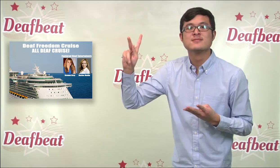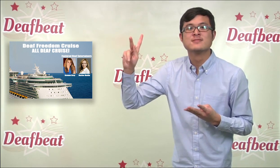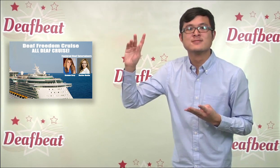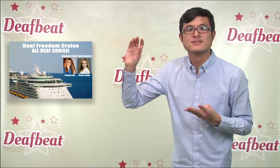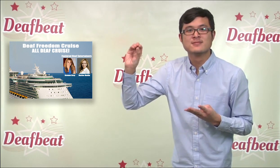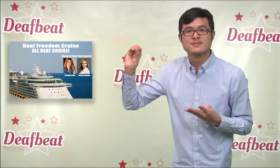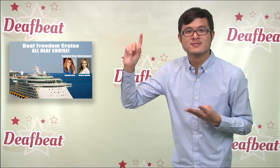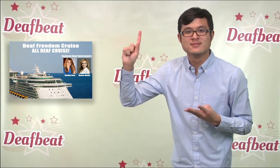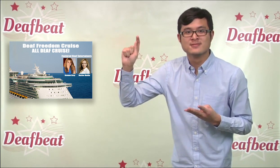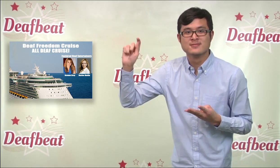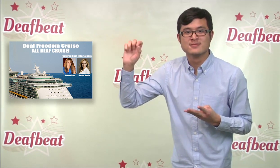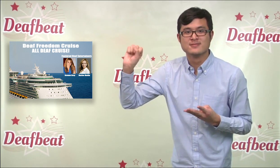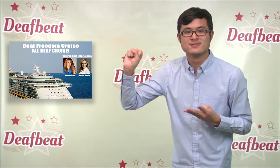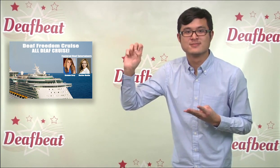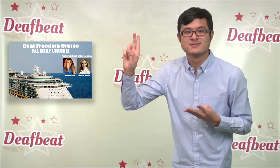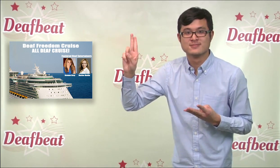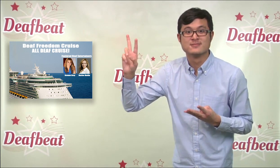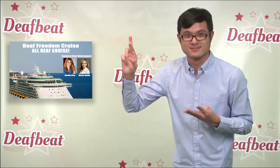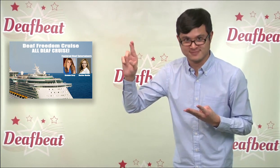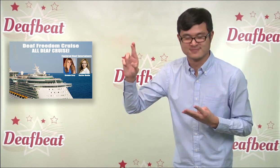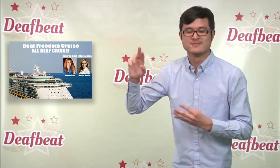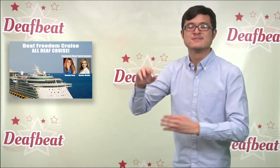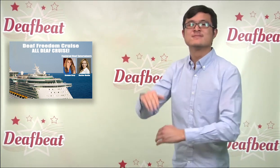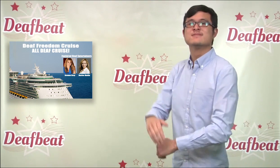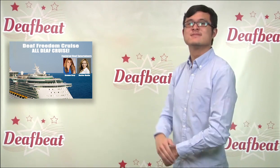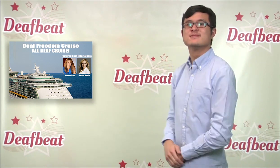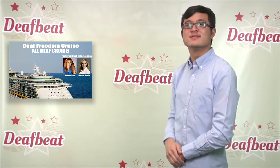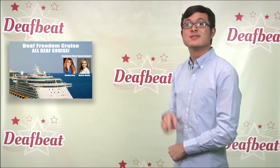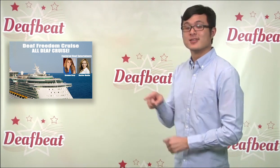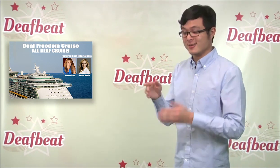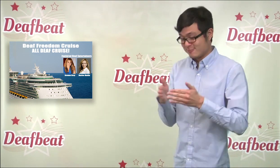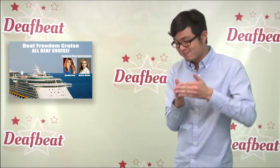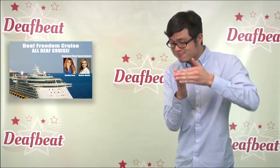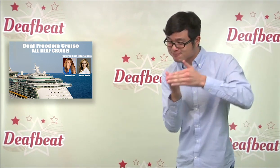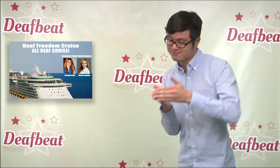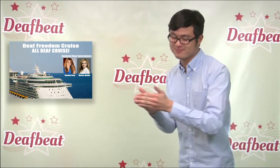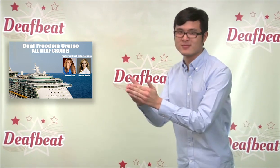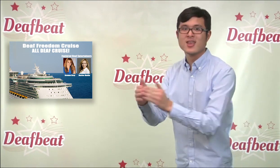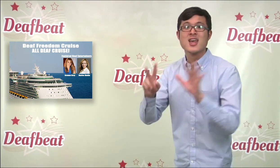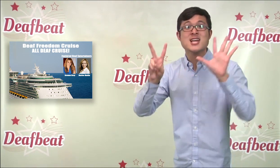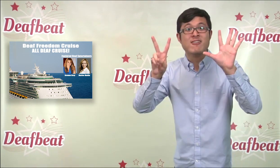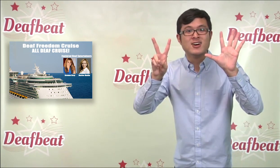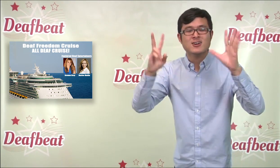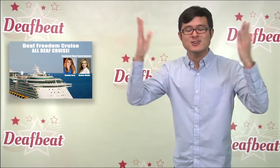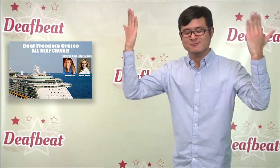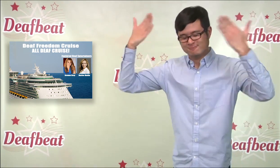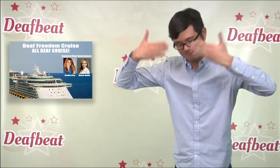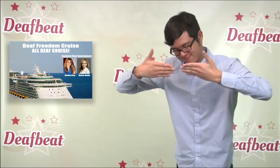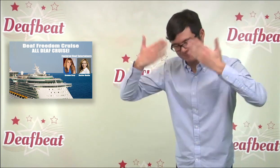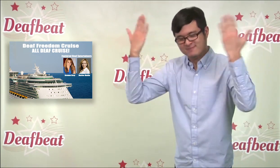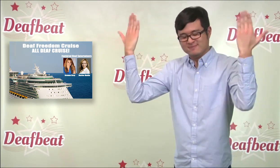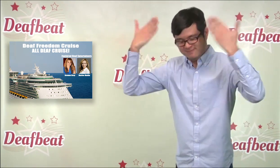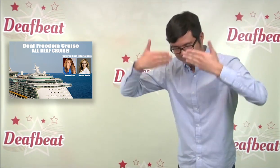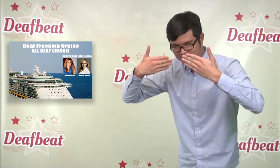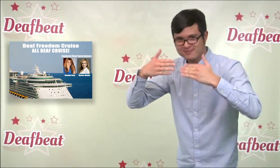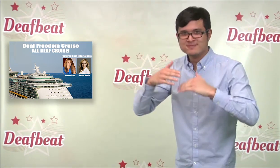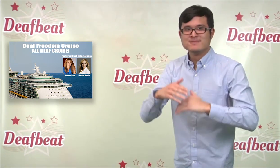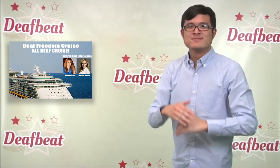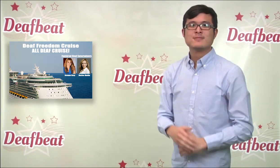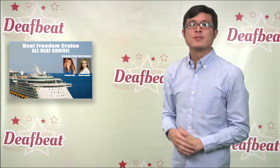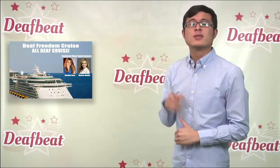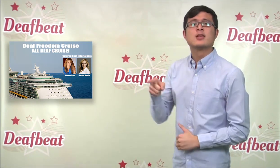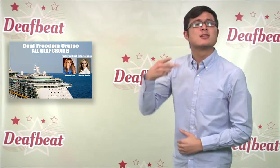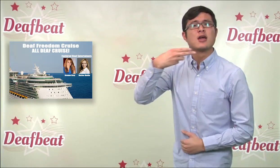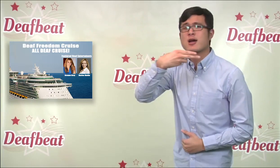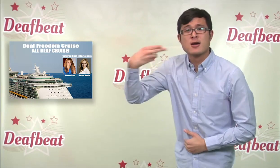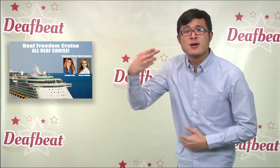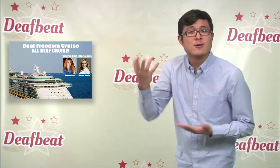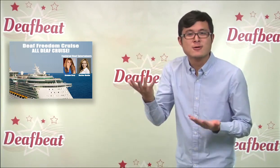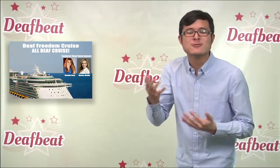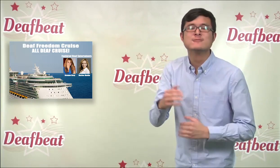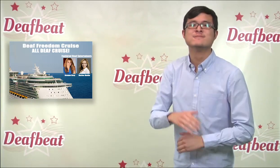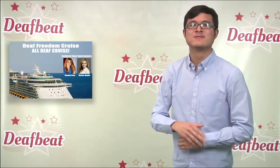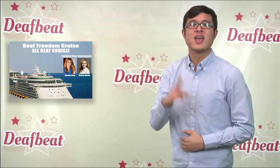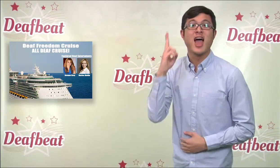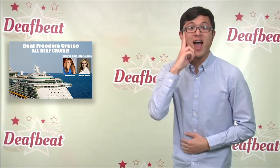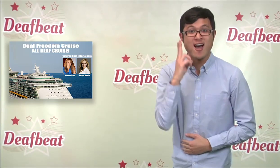entertainers including John Maucere and Troy Kotsur. This